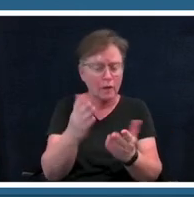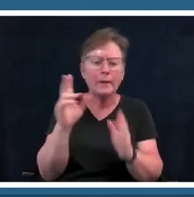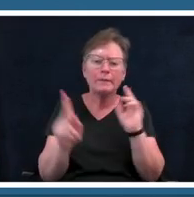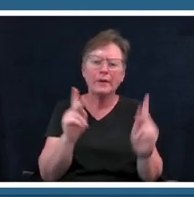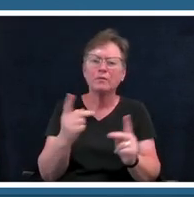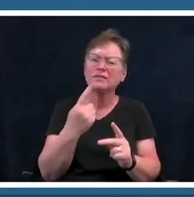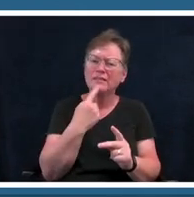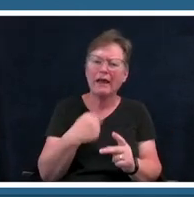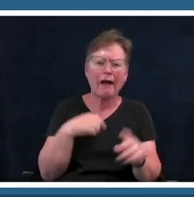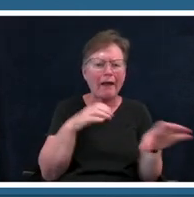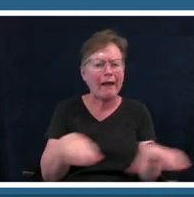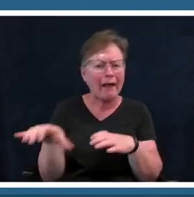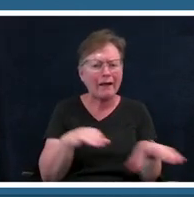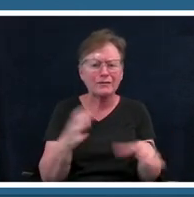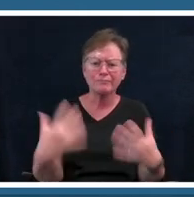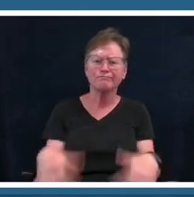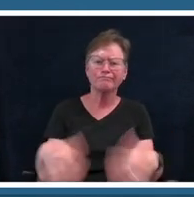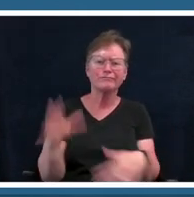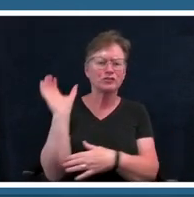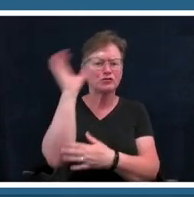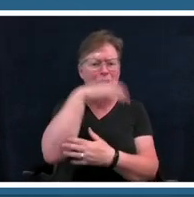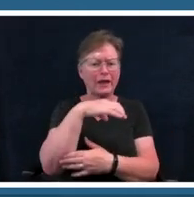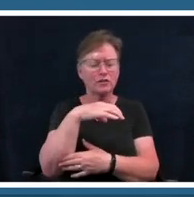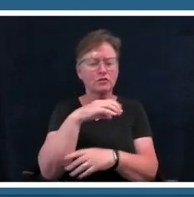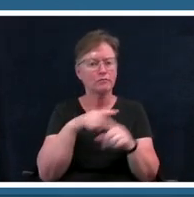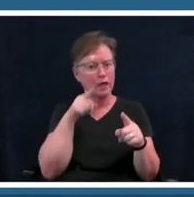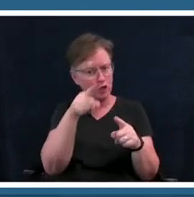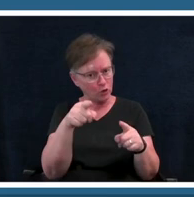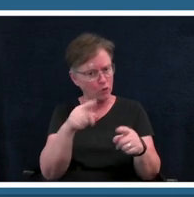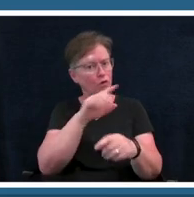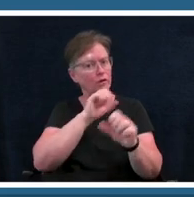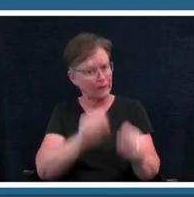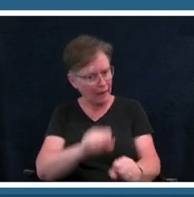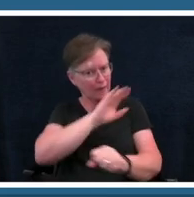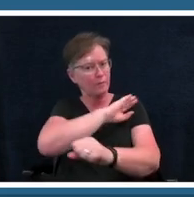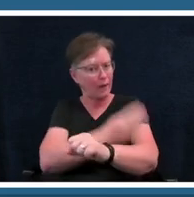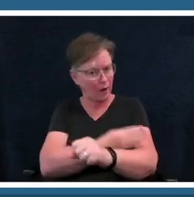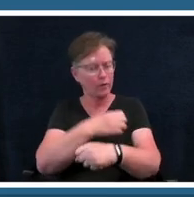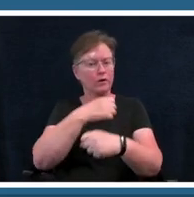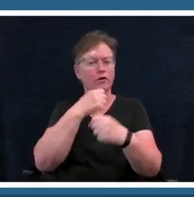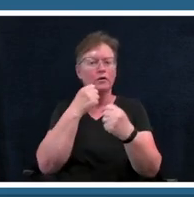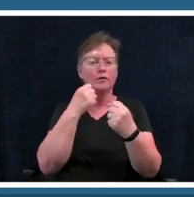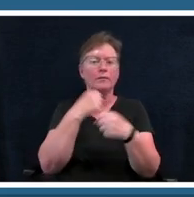strange but you got the power to make me